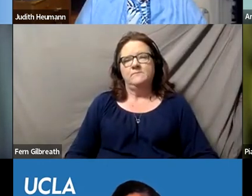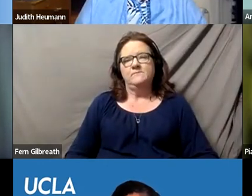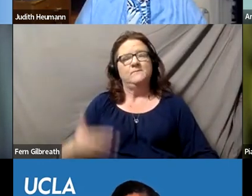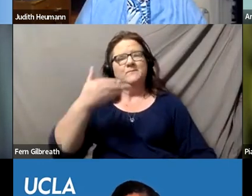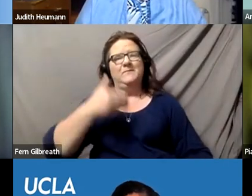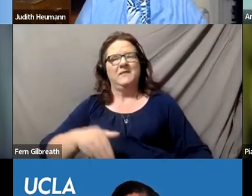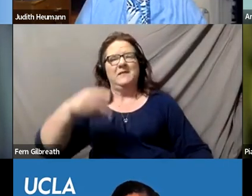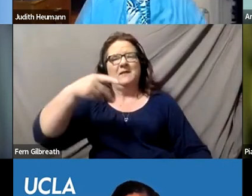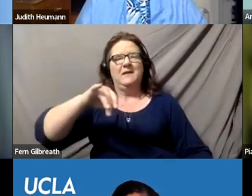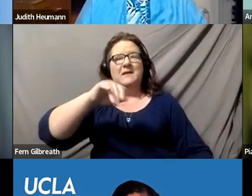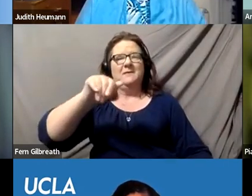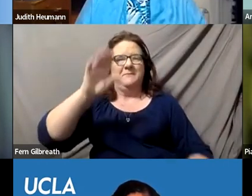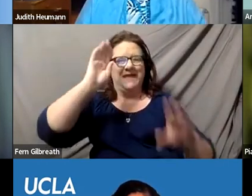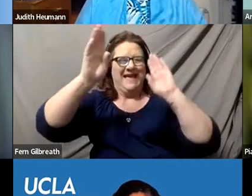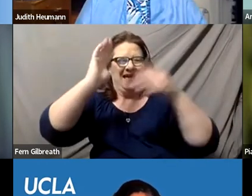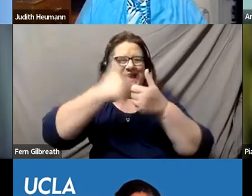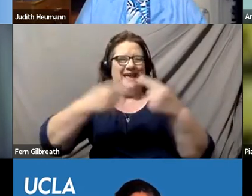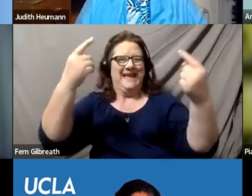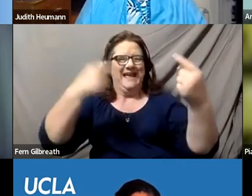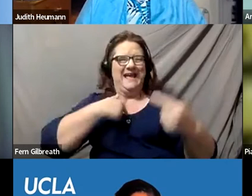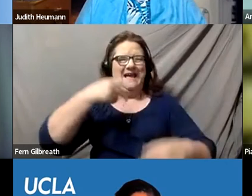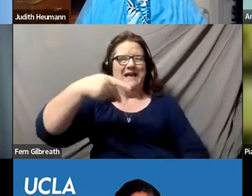This is Pia speaking. So, hi, everyone. My name is Pia Palomo,